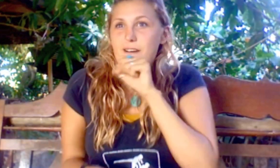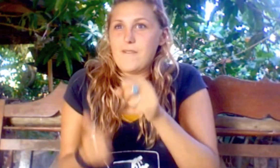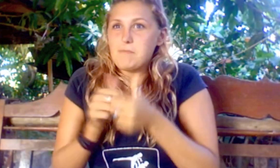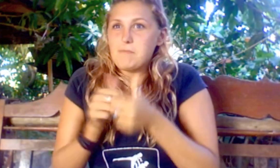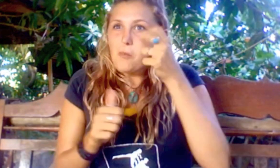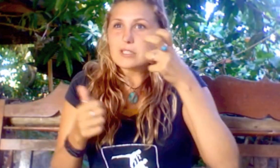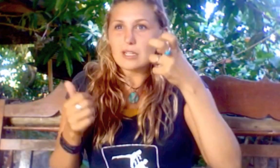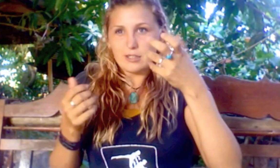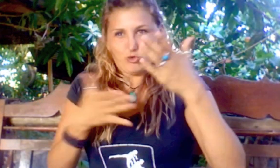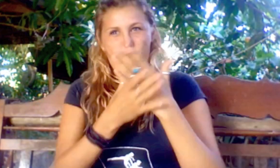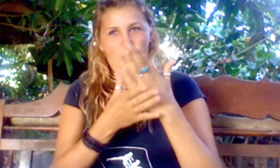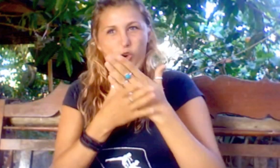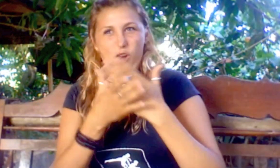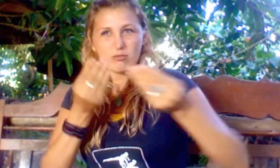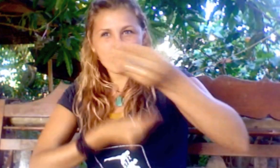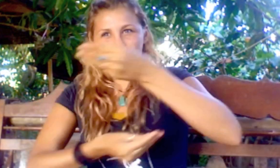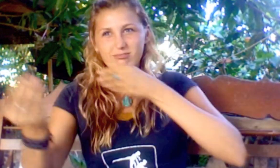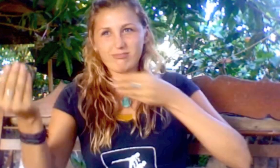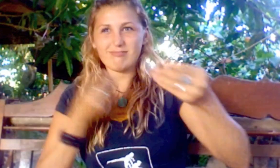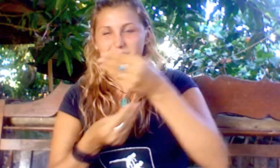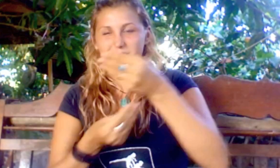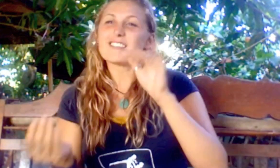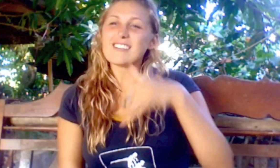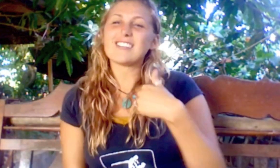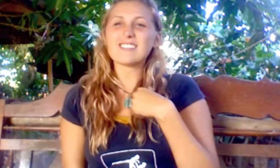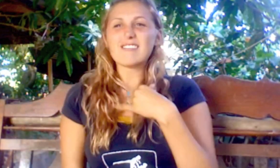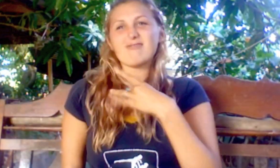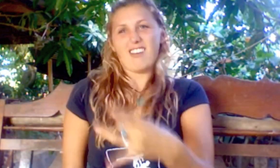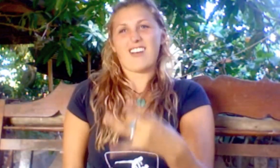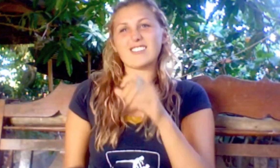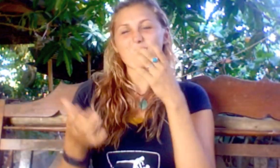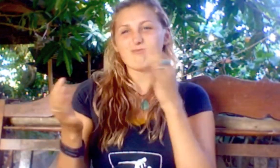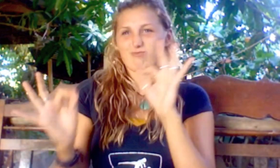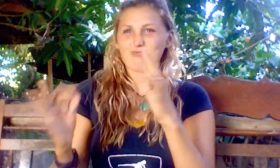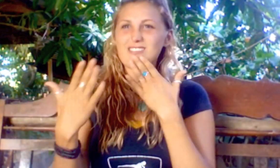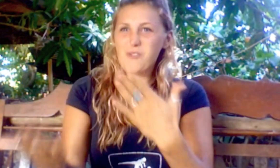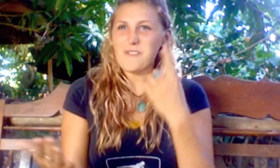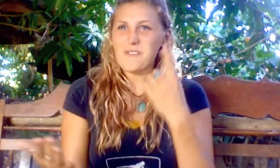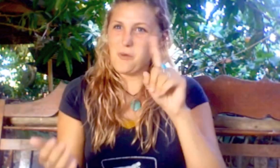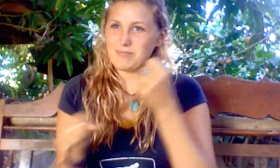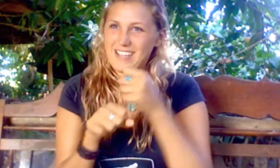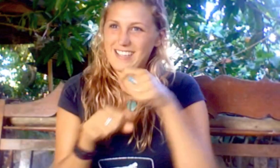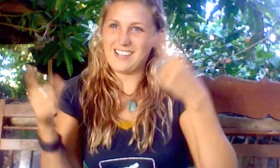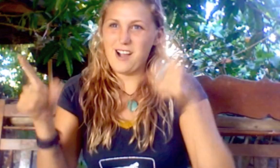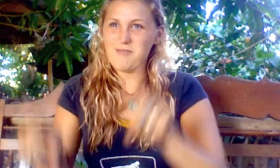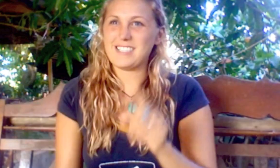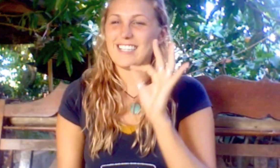the most is to be able to exchange that with each other. Thank you for making this happen.